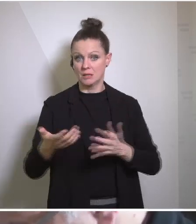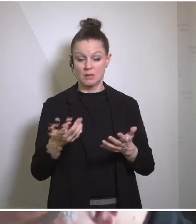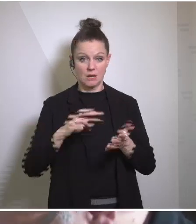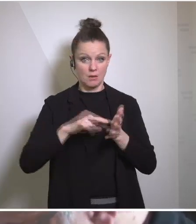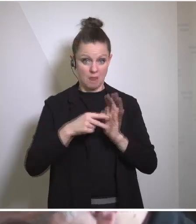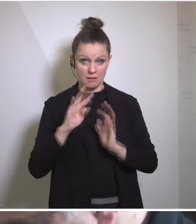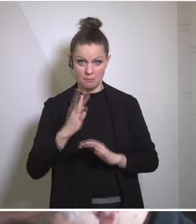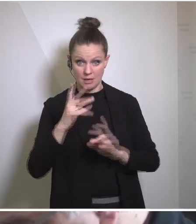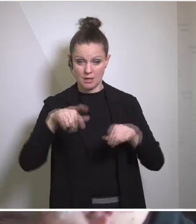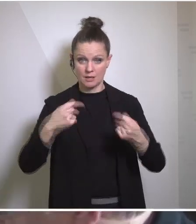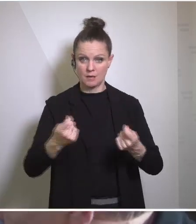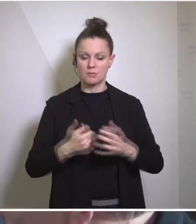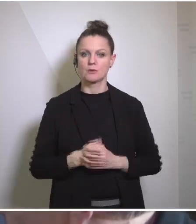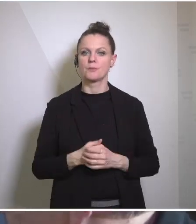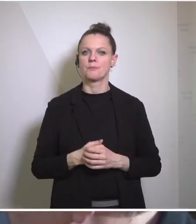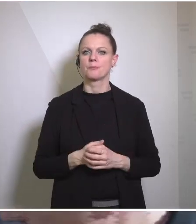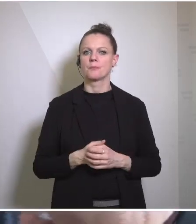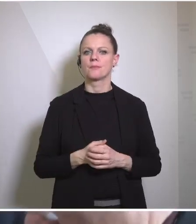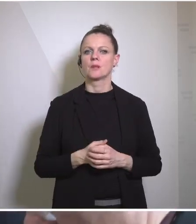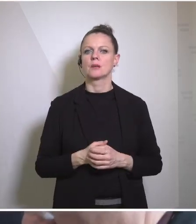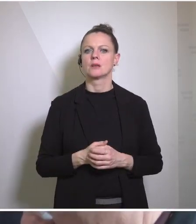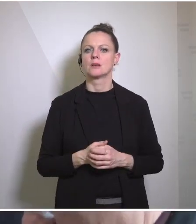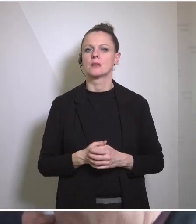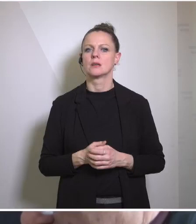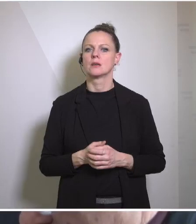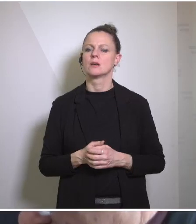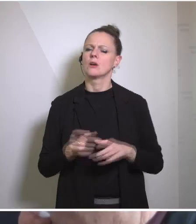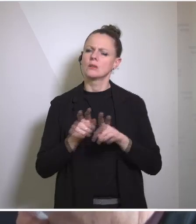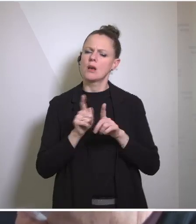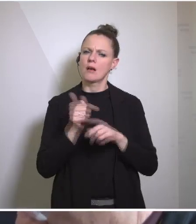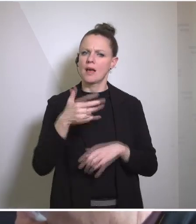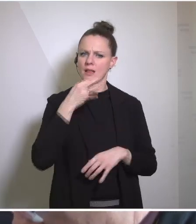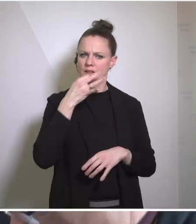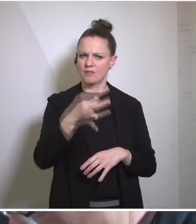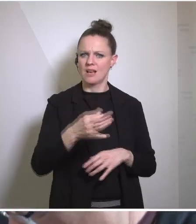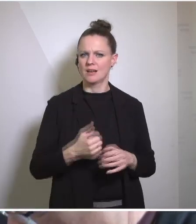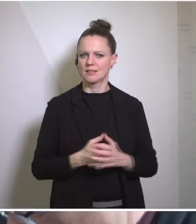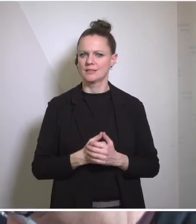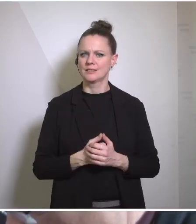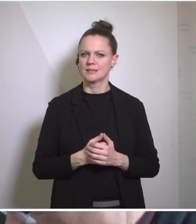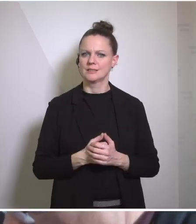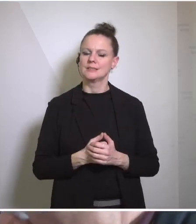if it does? And Mr. Minister, a question that I'm sure is a very familiar part of the debate here